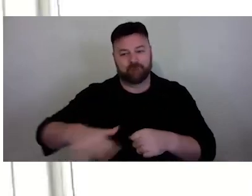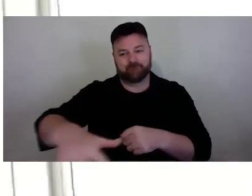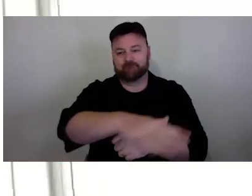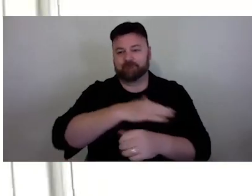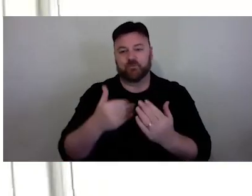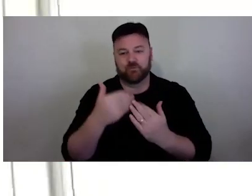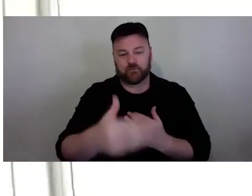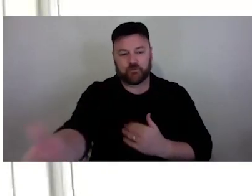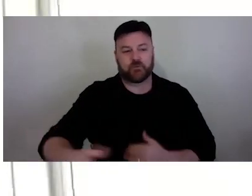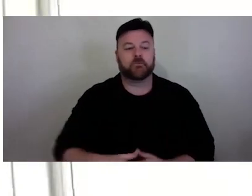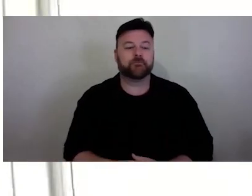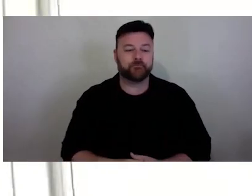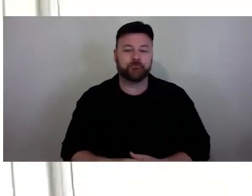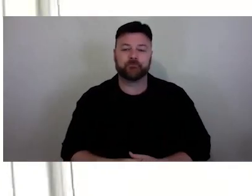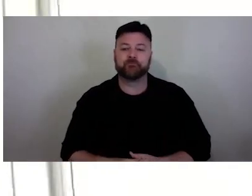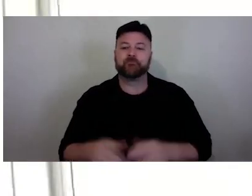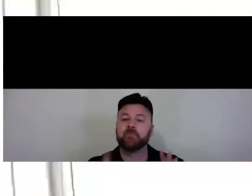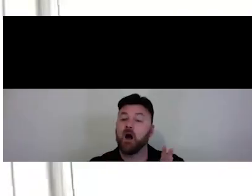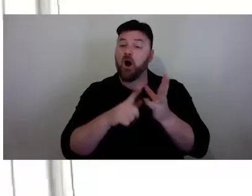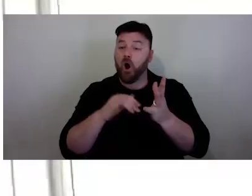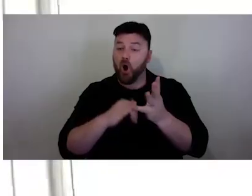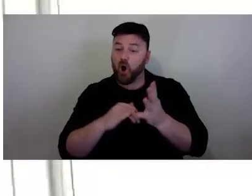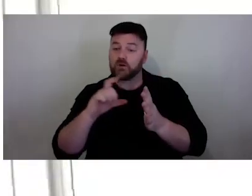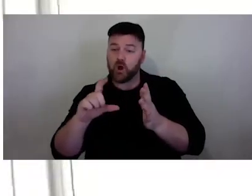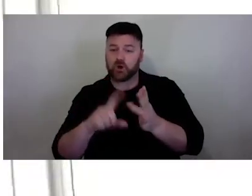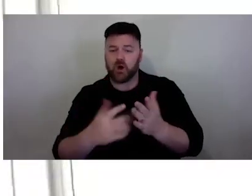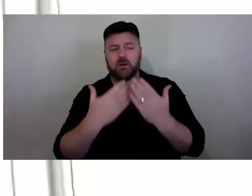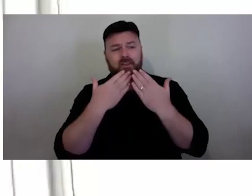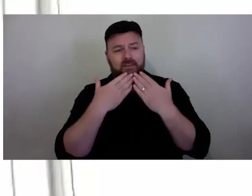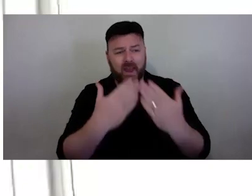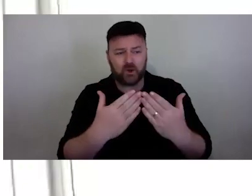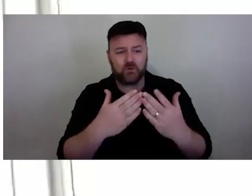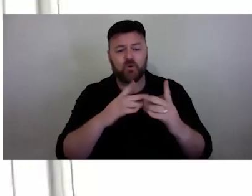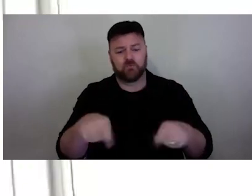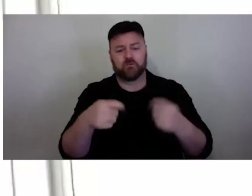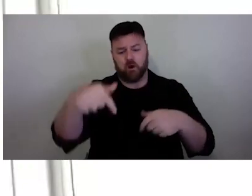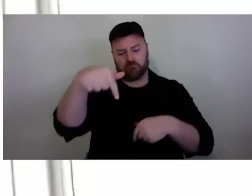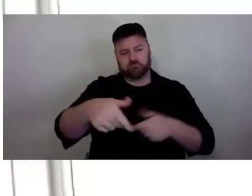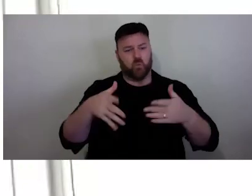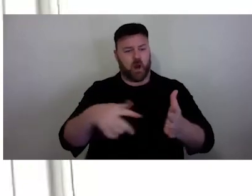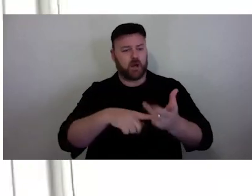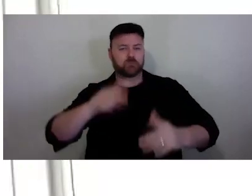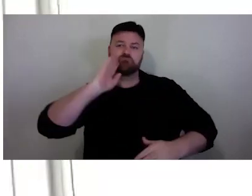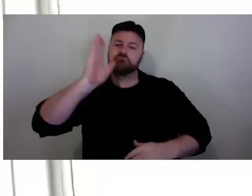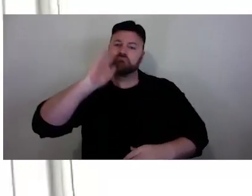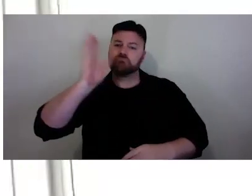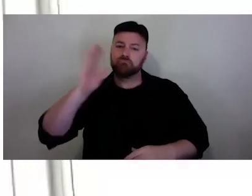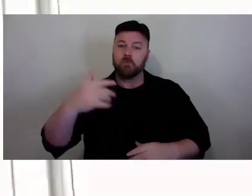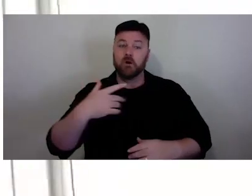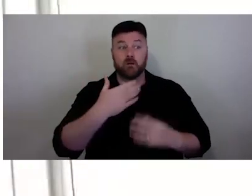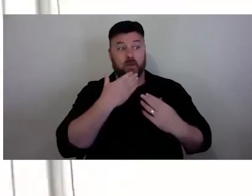for inviting us to speak and for hosting and speak our Auslan